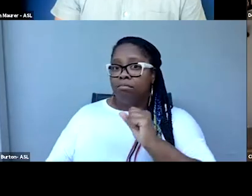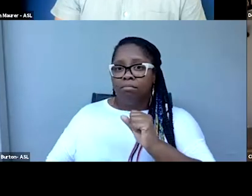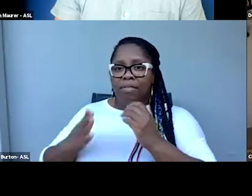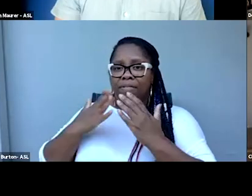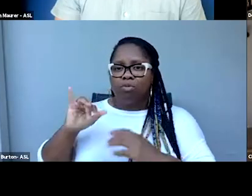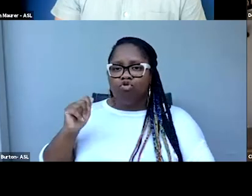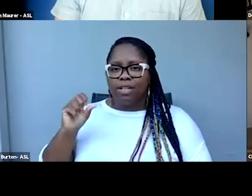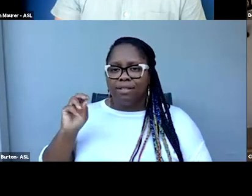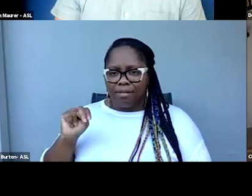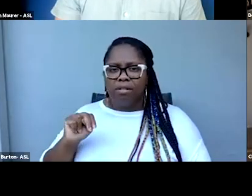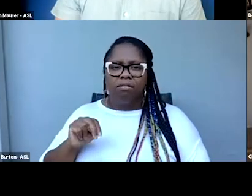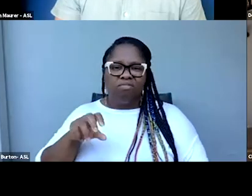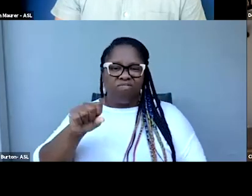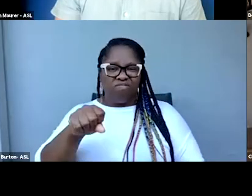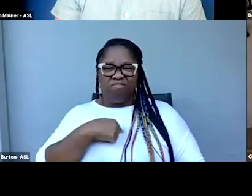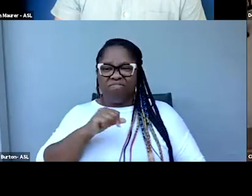And yeah, I'll just reiterate and make